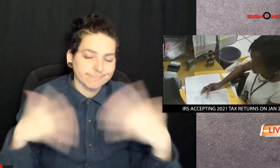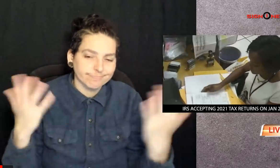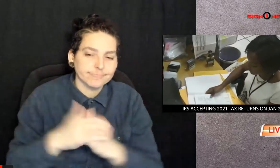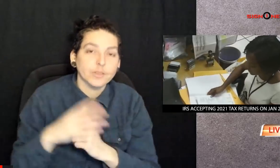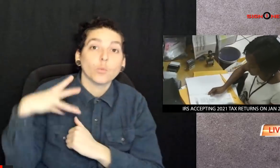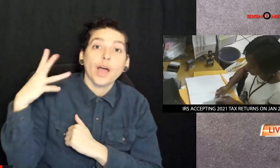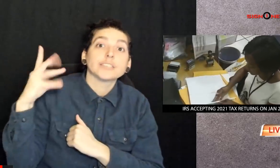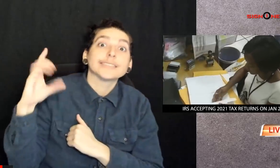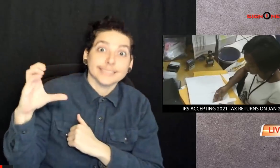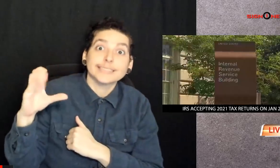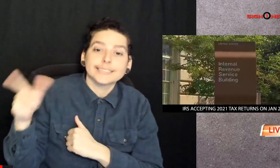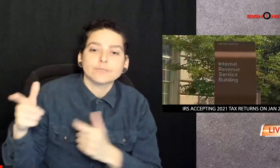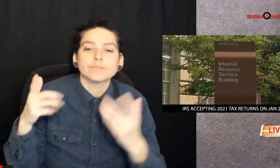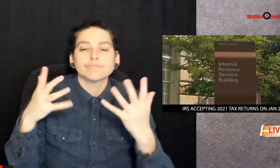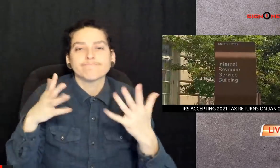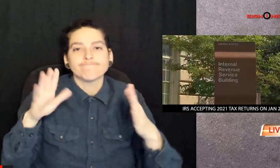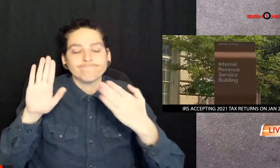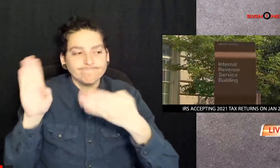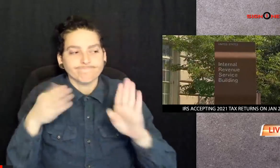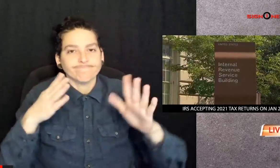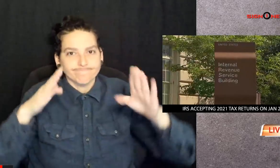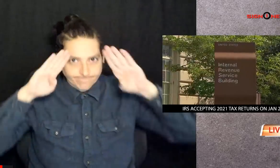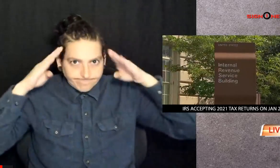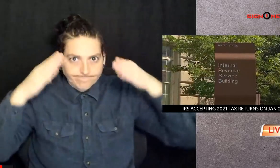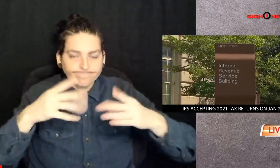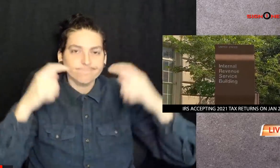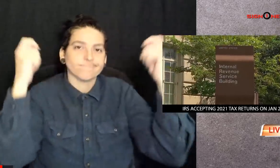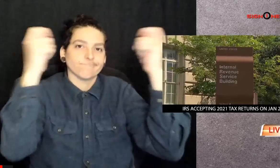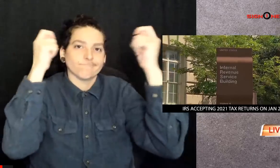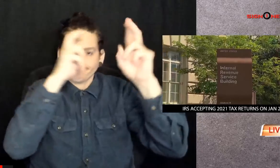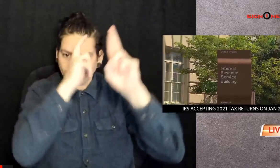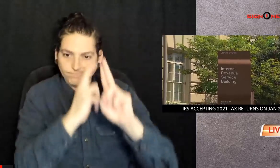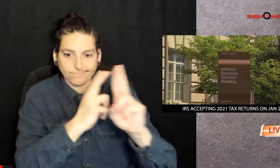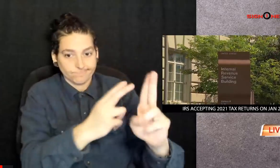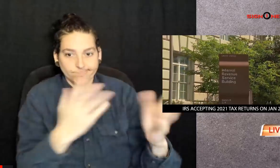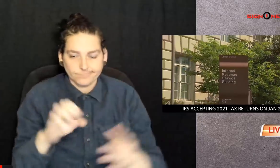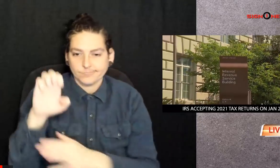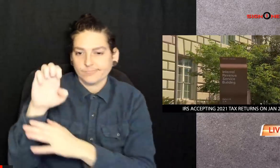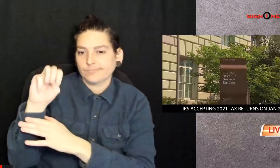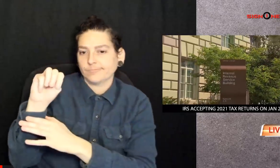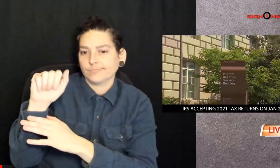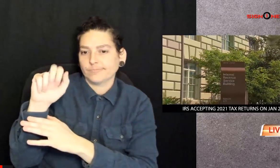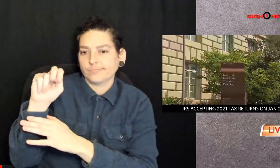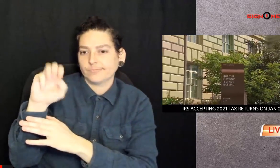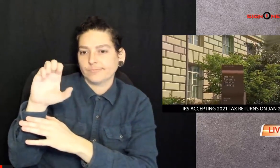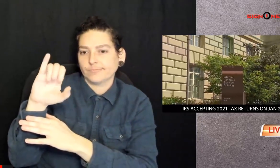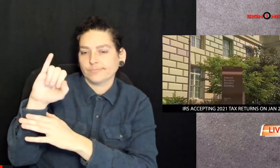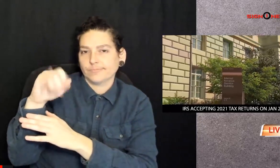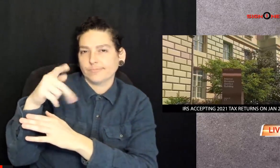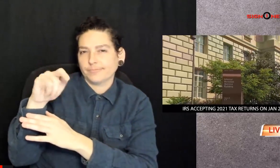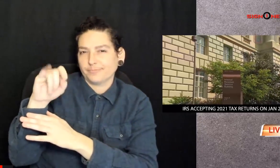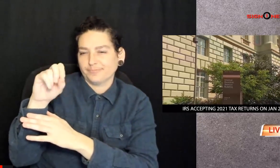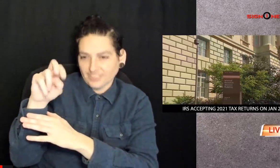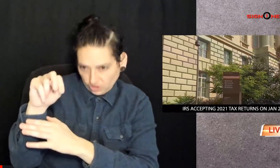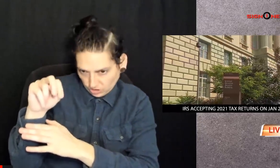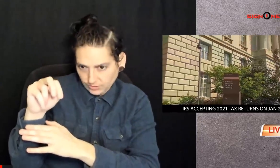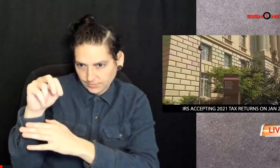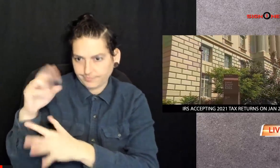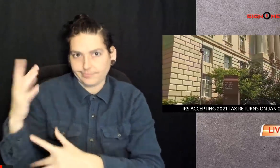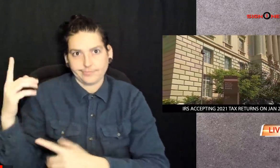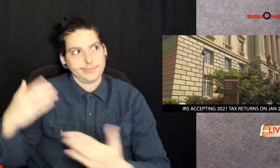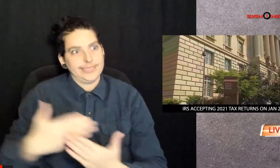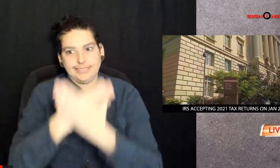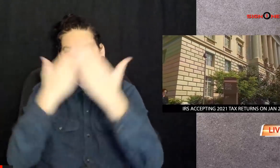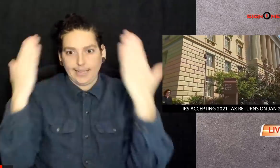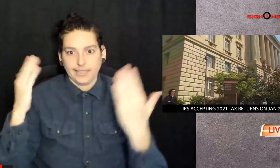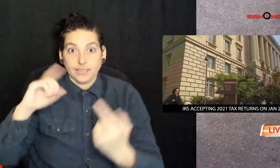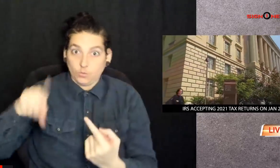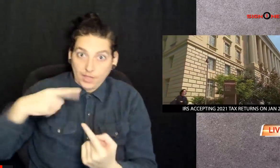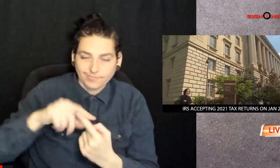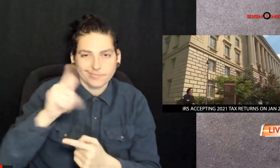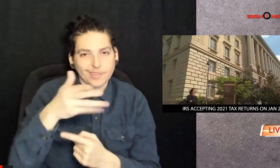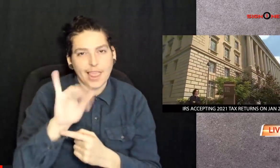later than normal and that's because Washington DC is observing emancipation Day on April